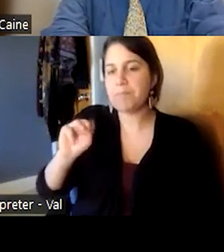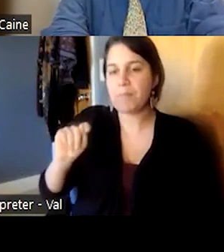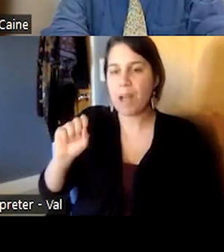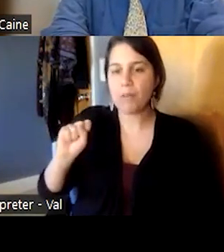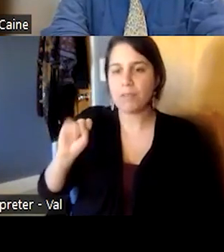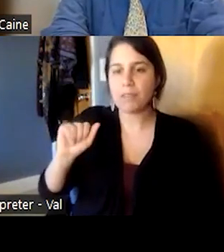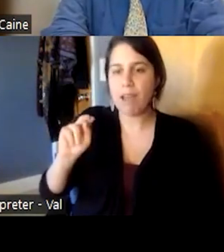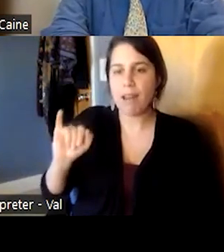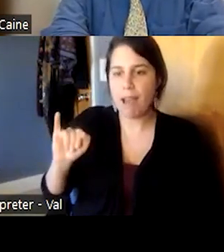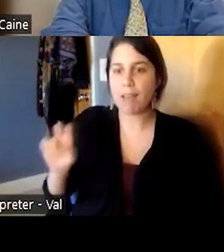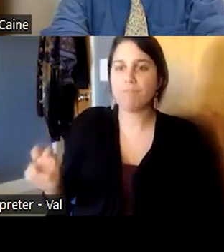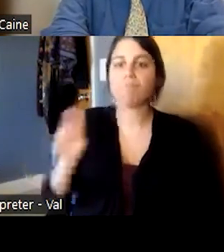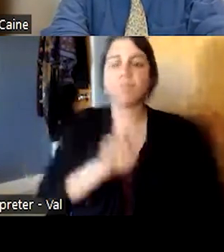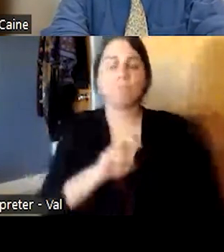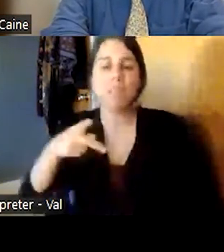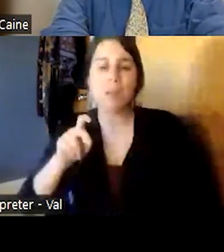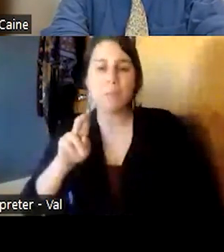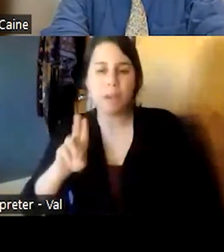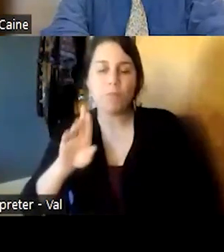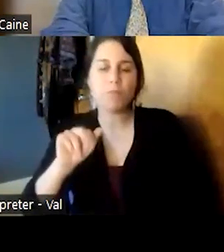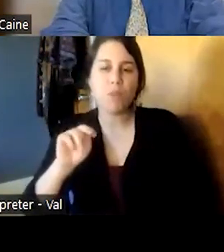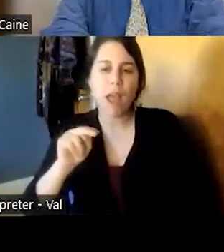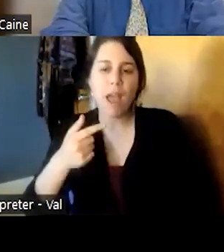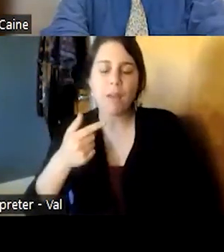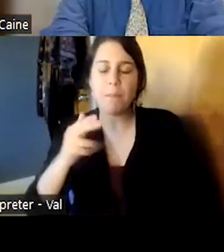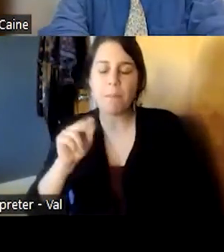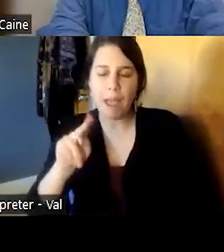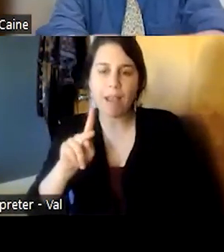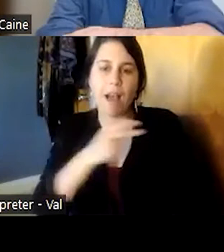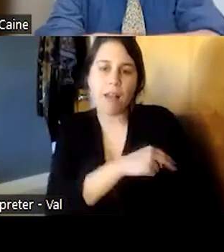to the peter van bergham hospital in boston and that's where he met john romano and from john